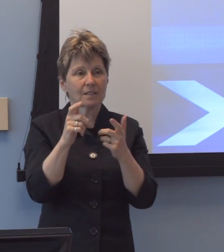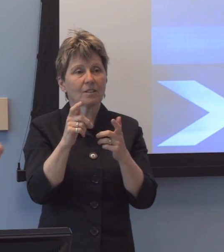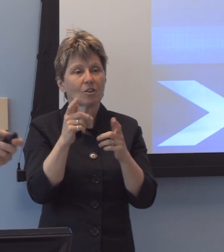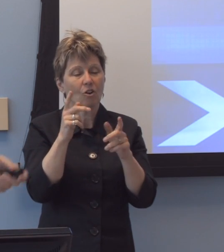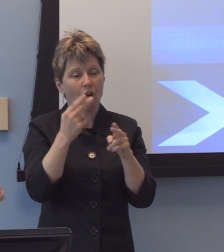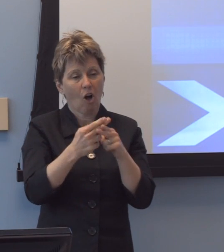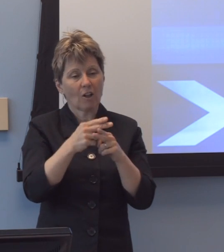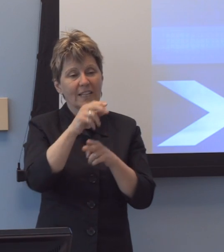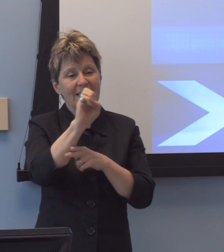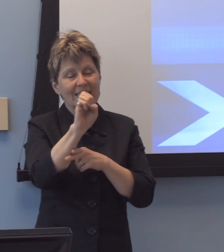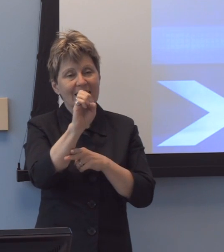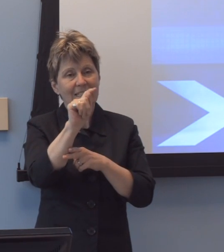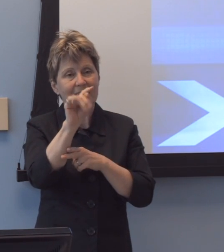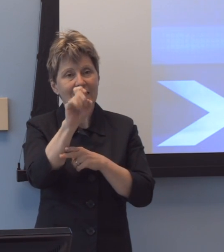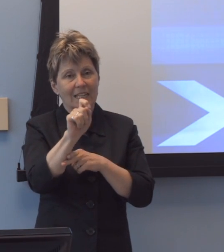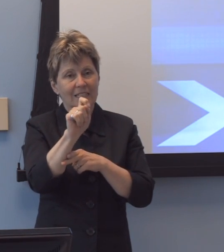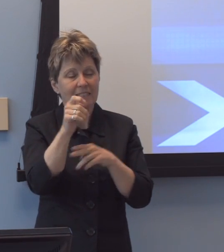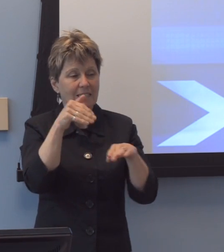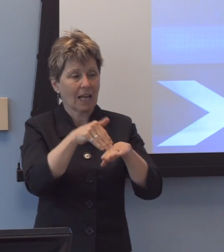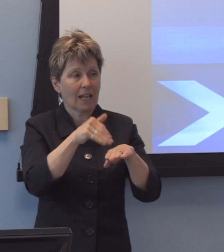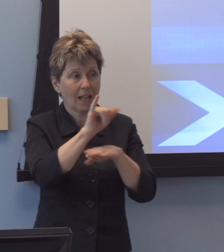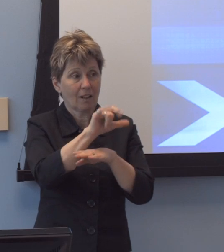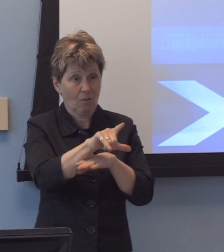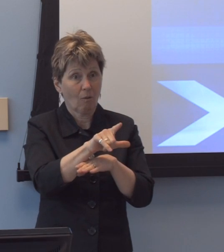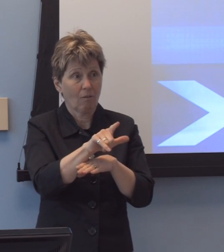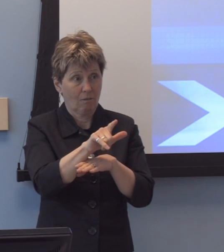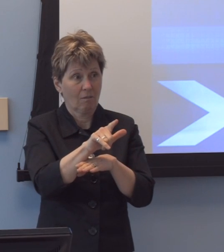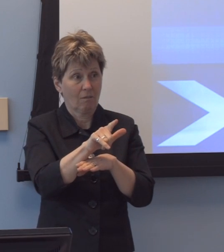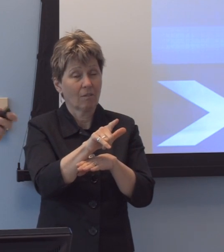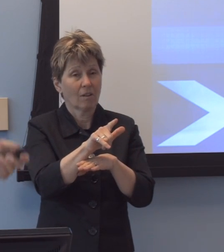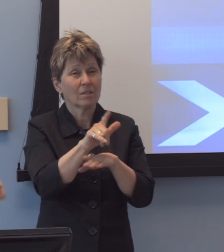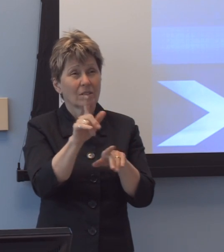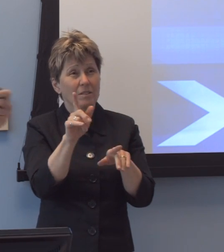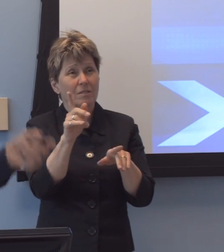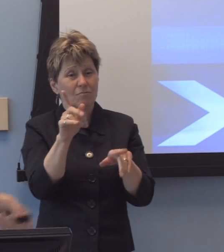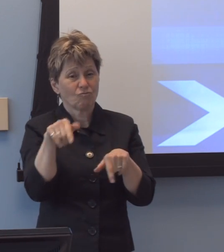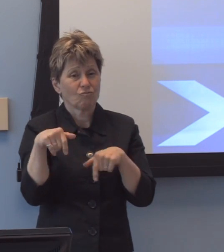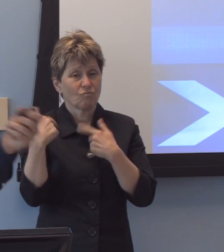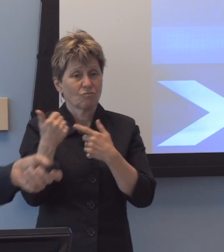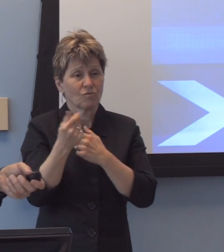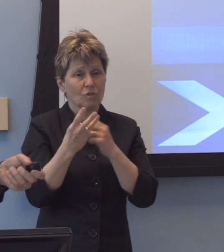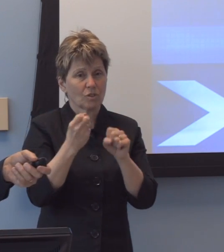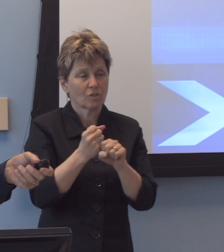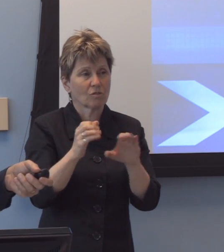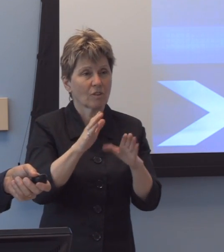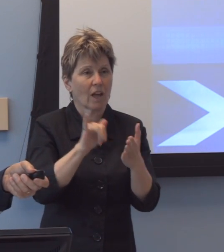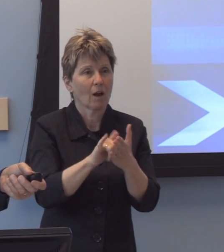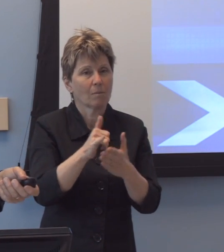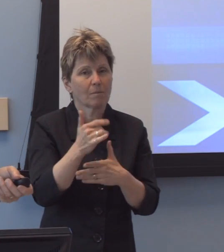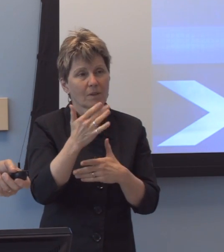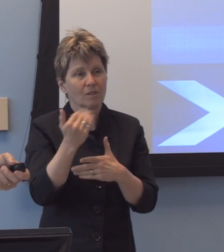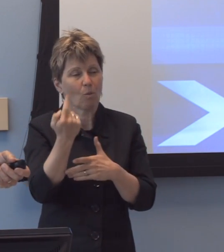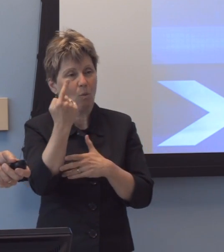We've done that for a couple of years to create, uh, 'cause one of the problems of, again, adding ramps to buildings